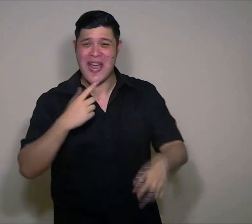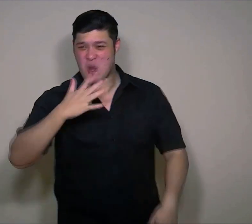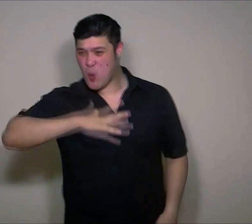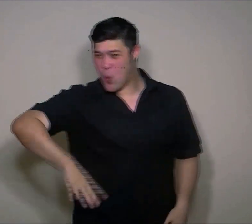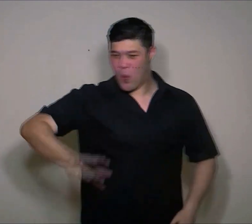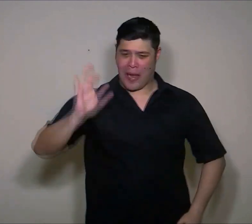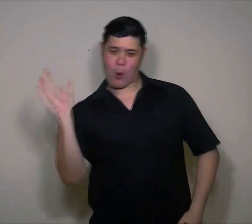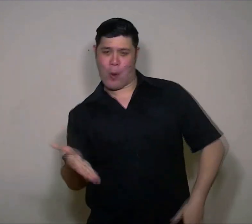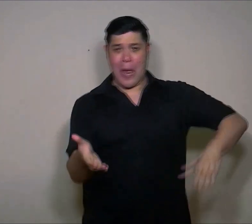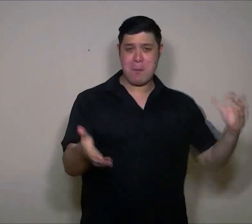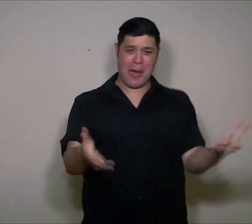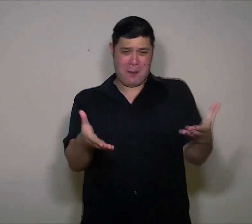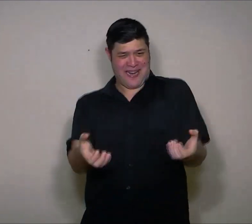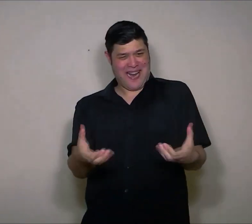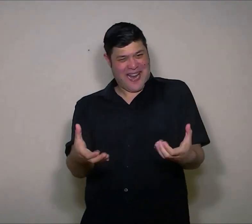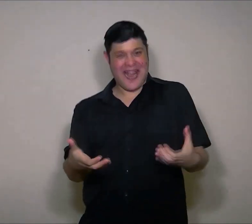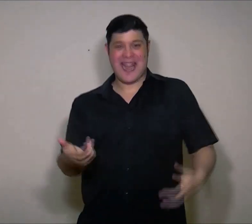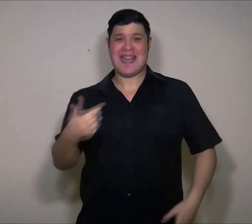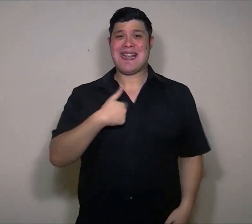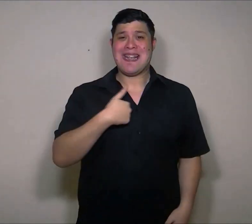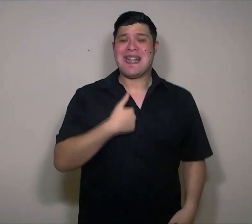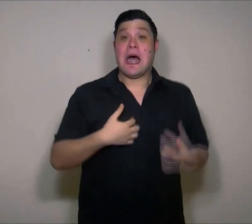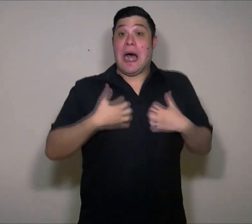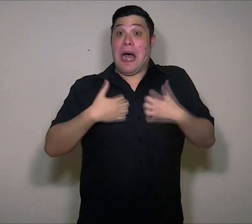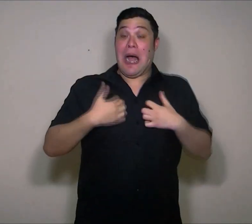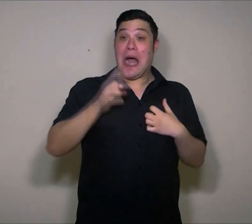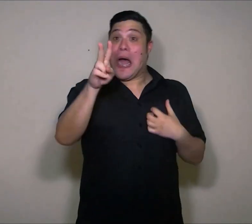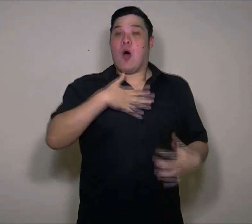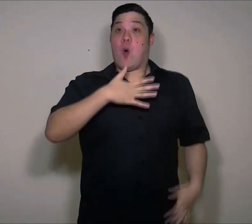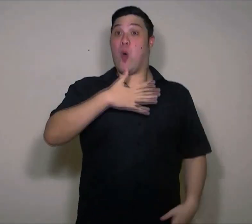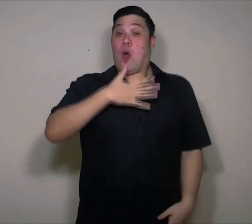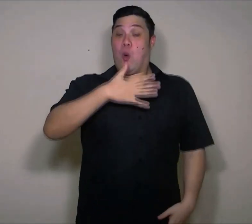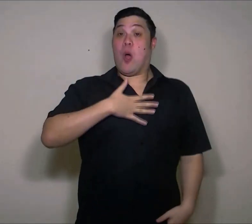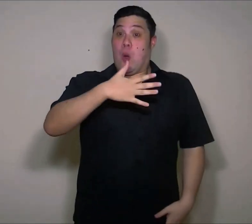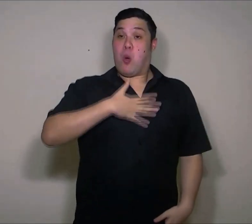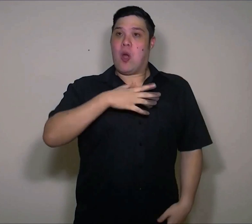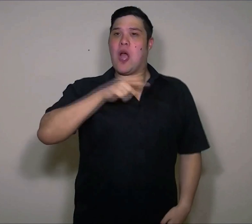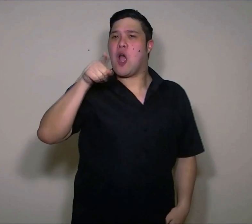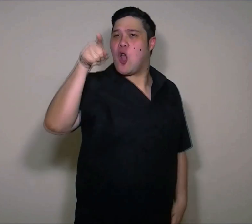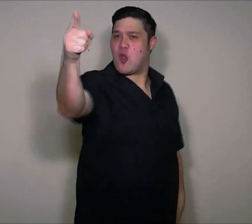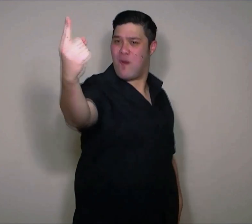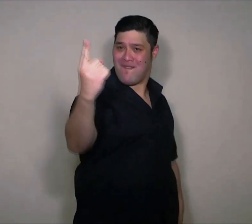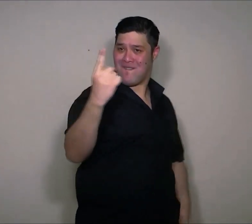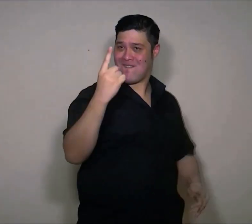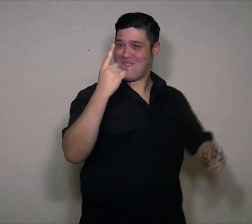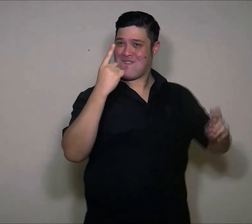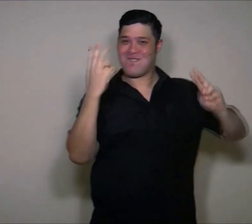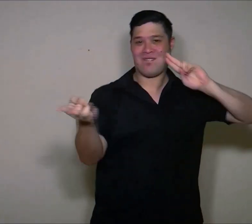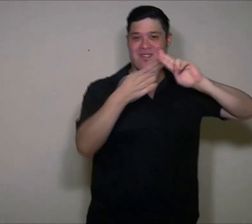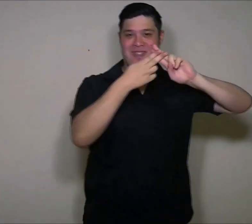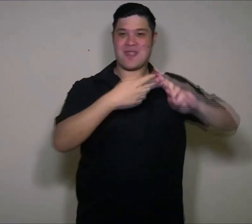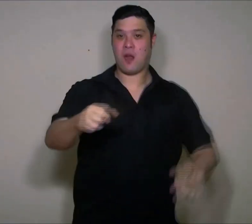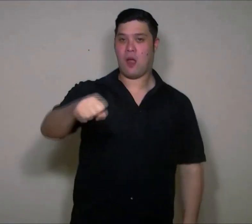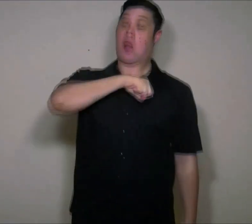Talkin' 'bout Wham-bam hot damn! Oxygen please, can’t catch my breath Doctor you've got the kiss of death